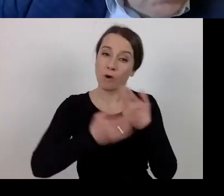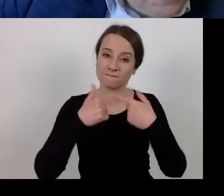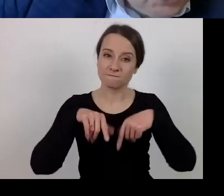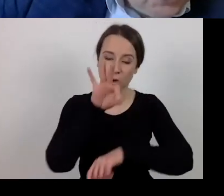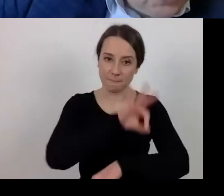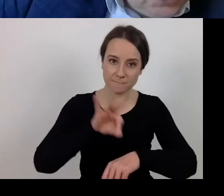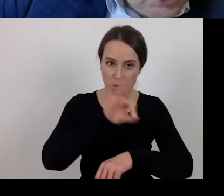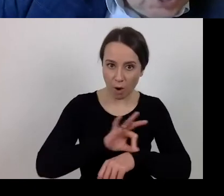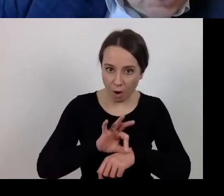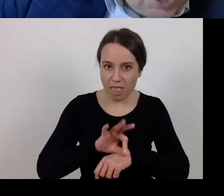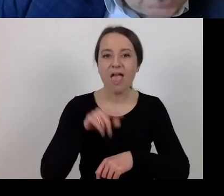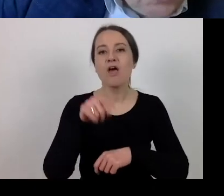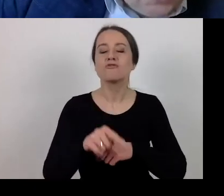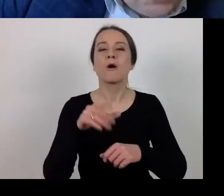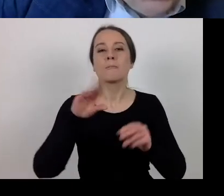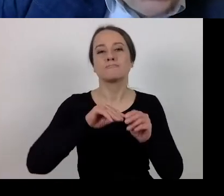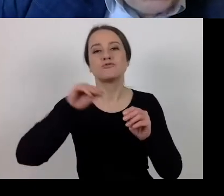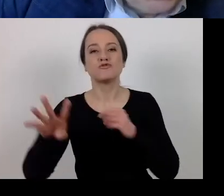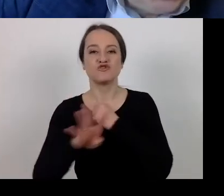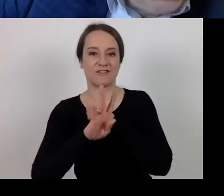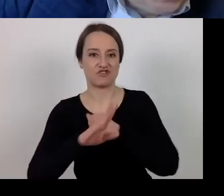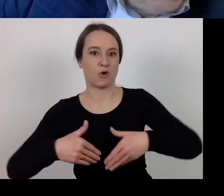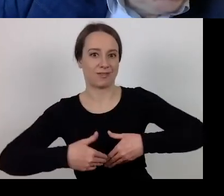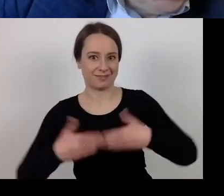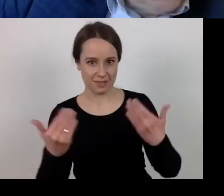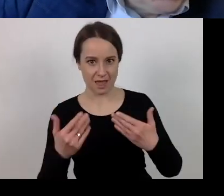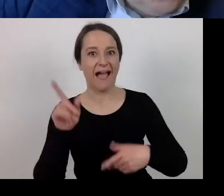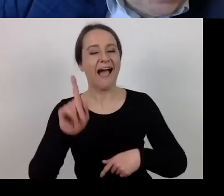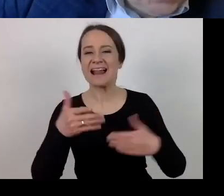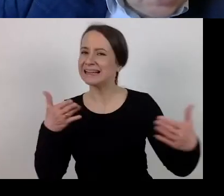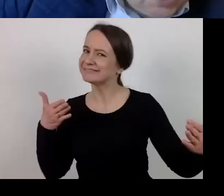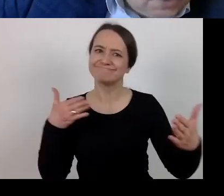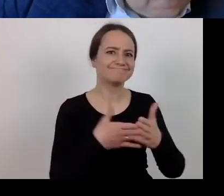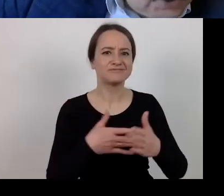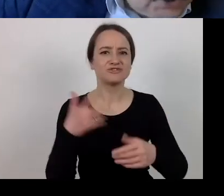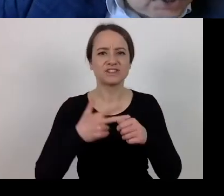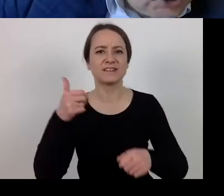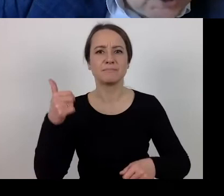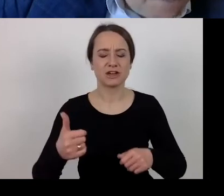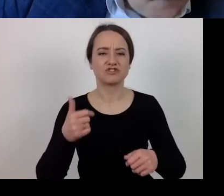shall be extended by 90 days. However, no later than the date of 31 December 2023.